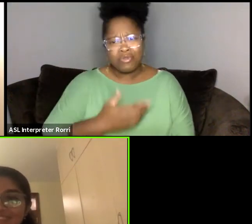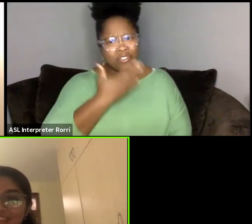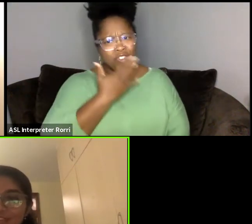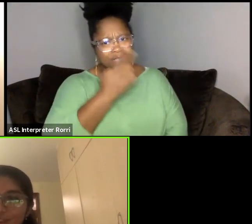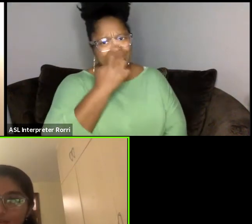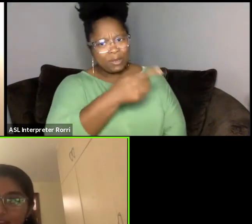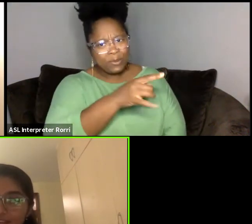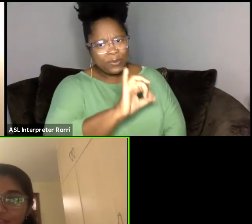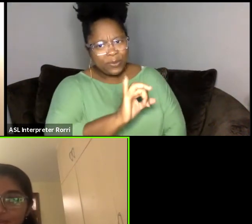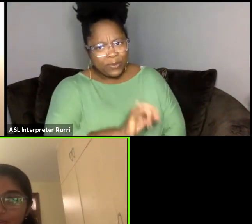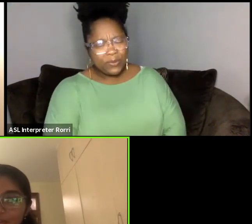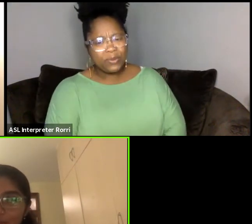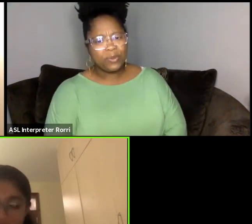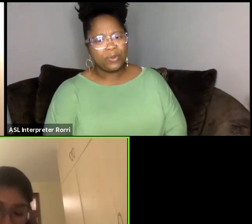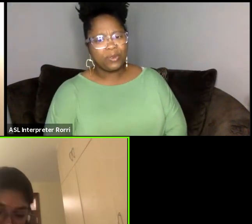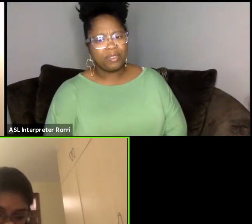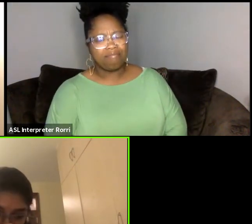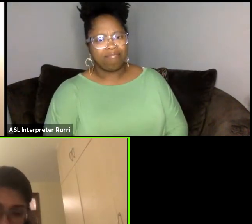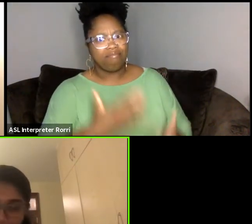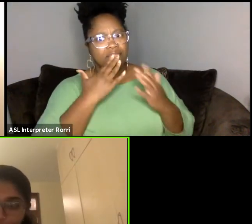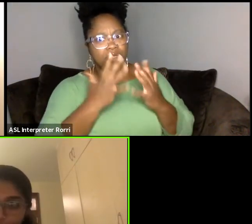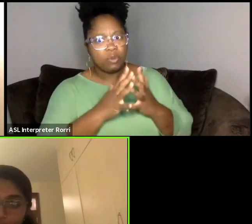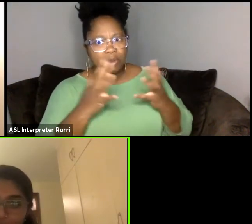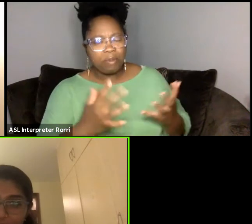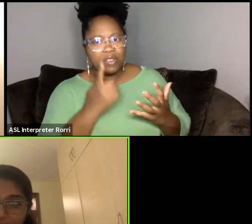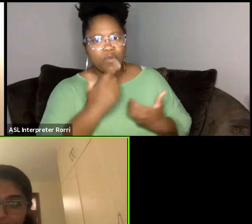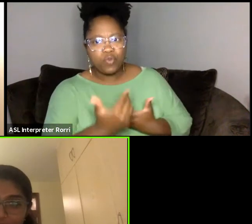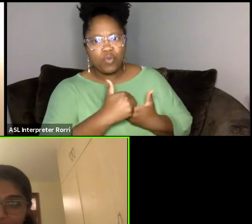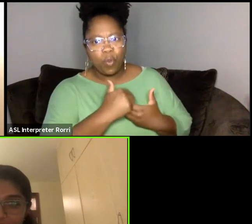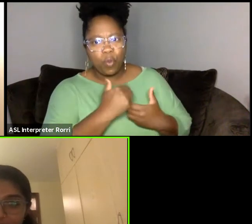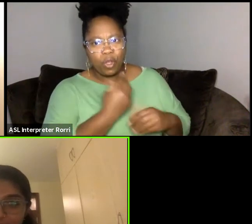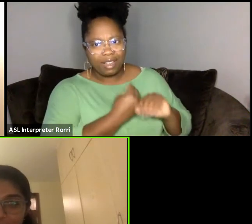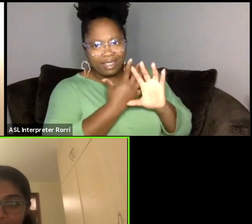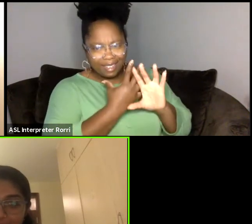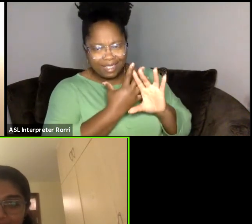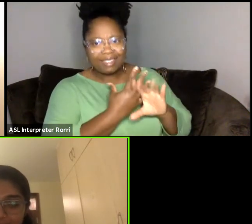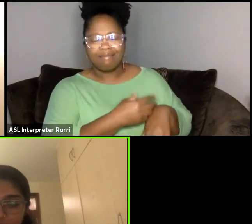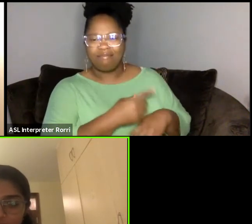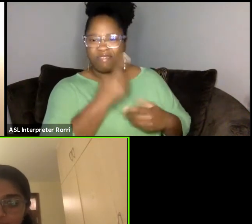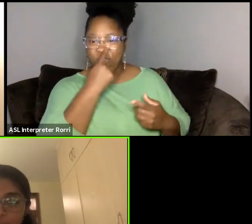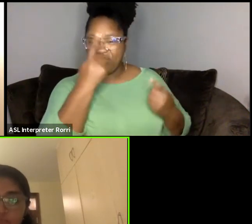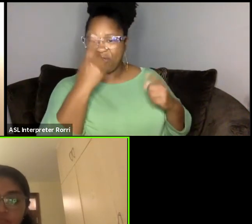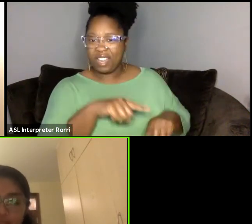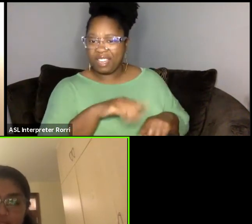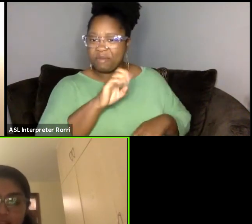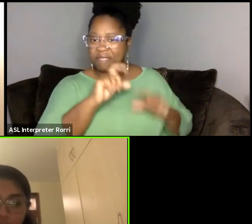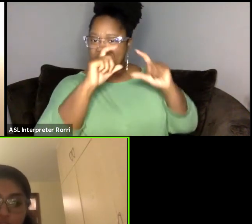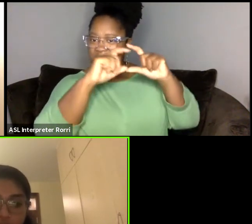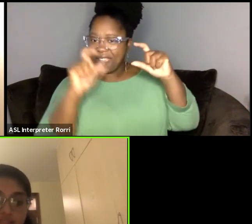Thank you so much for being here and for agreeing to be a panelist and really encouraging us